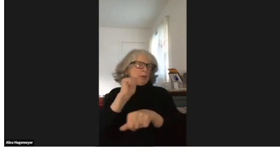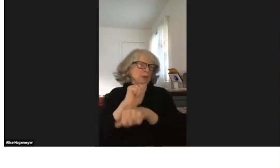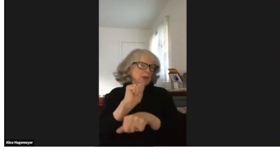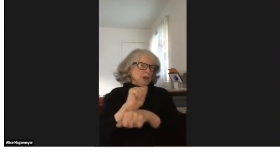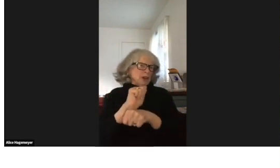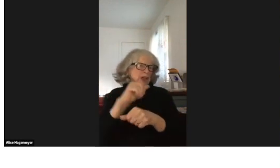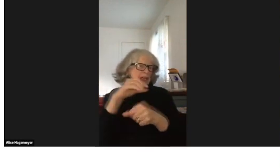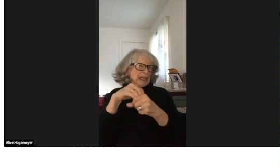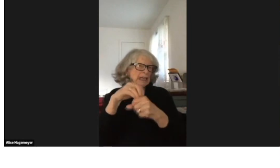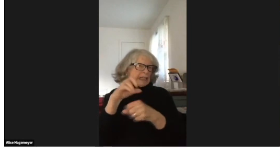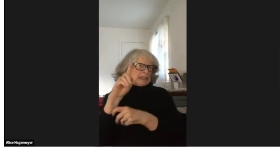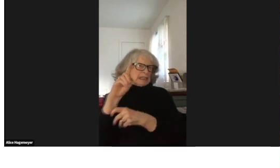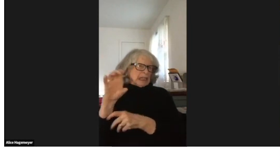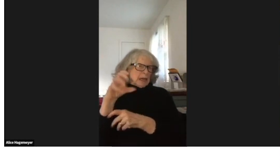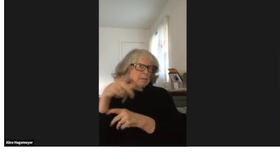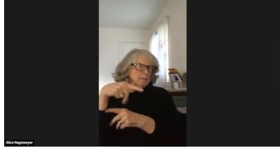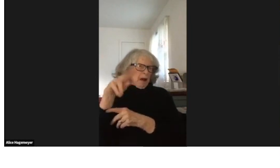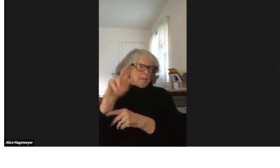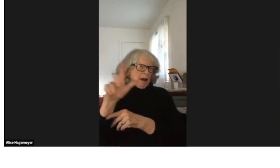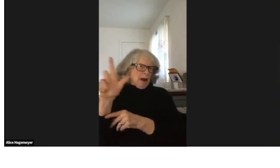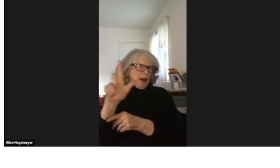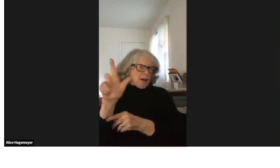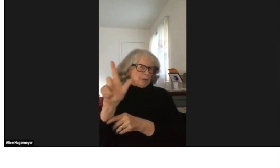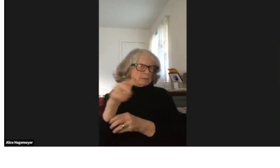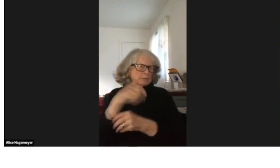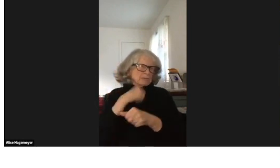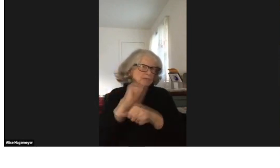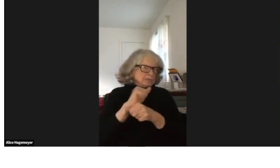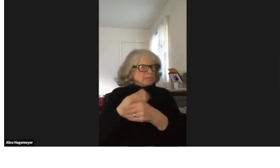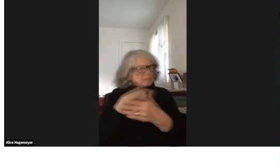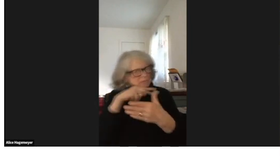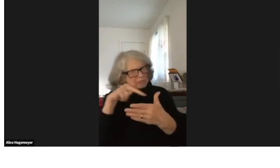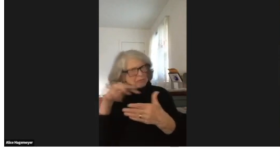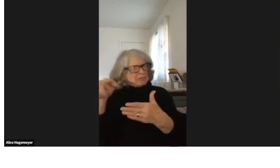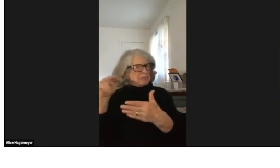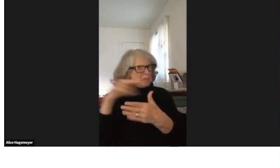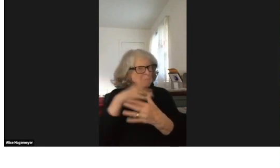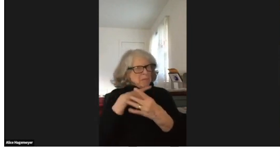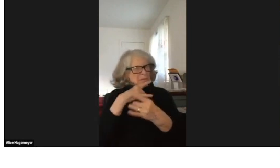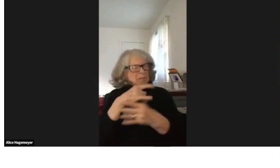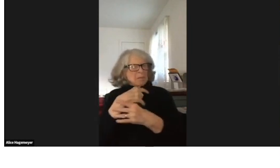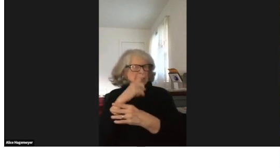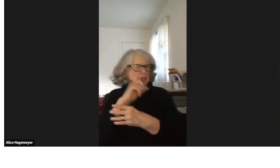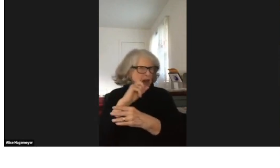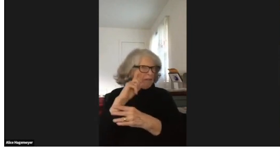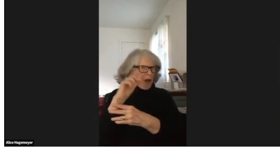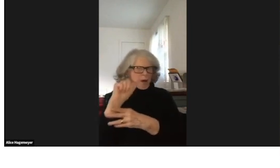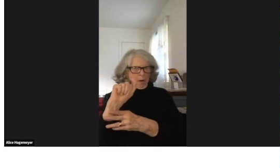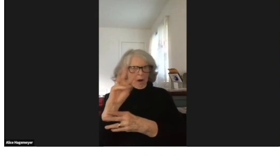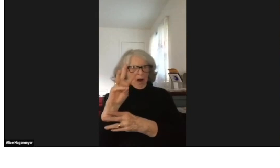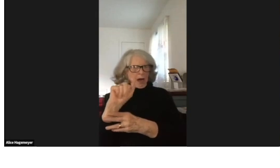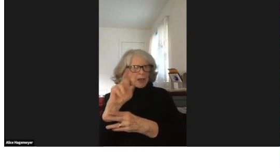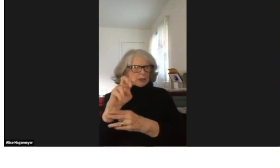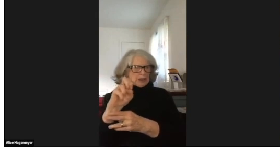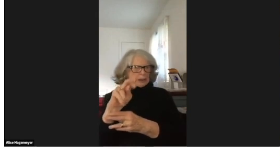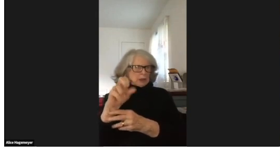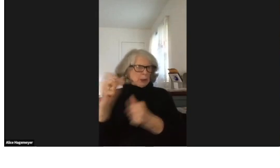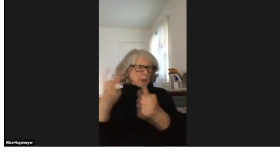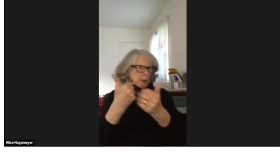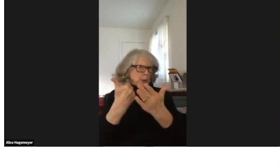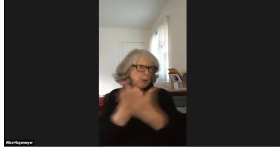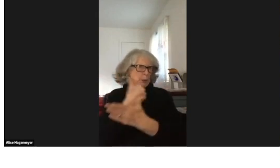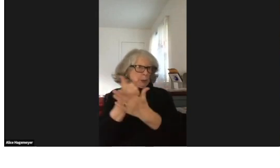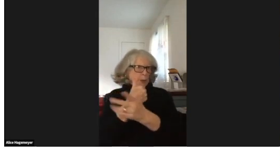At that time, I was working in DC Public Library and I read that and I read